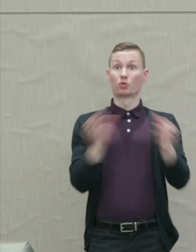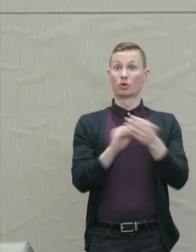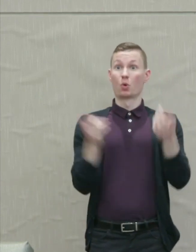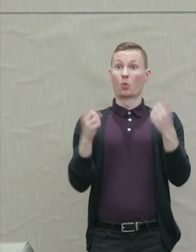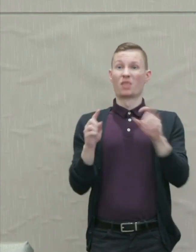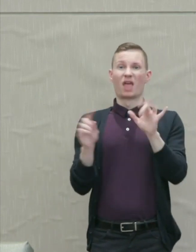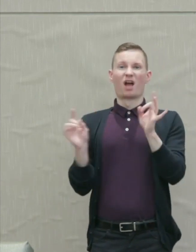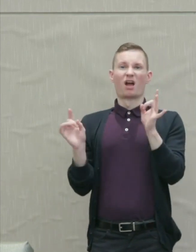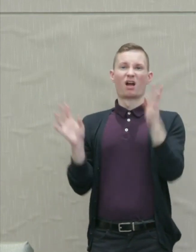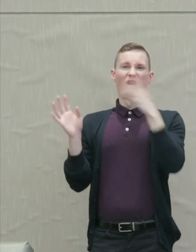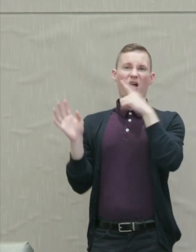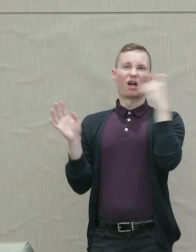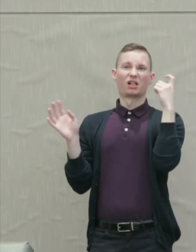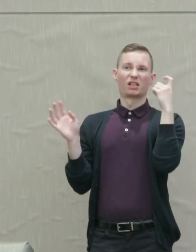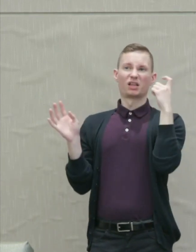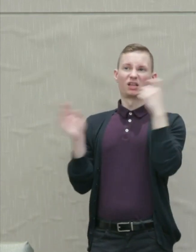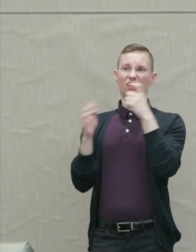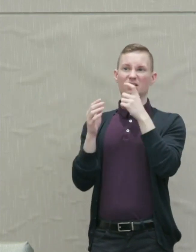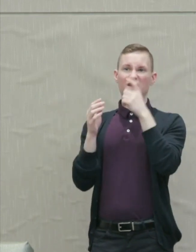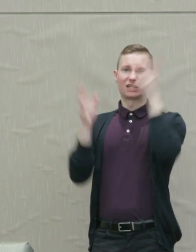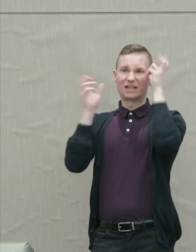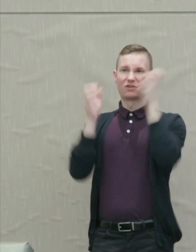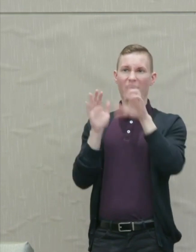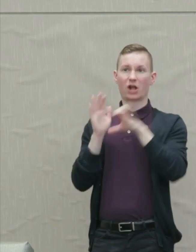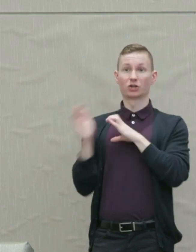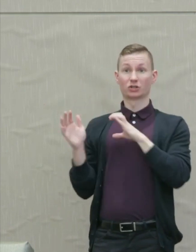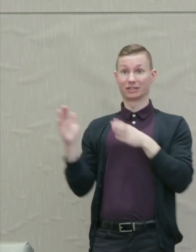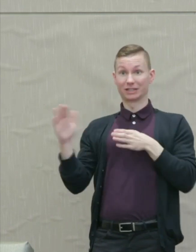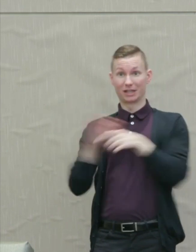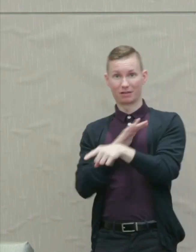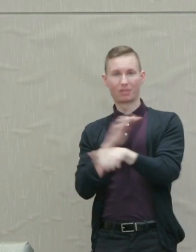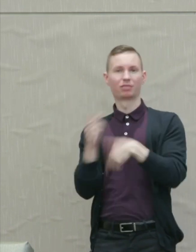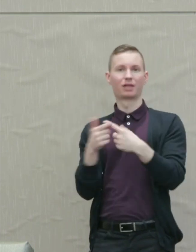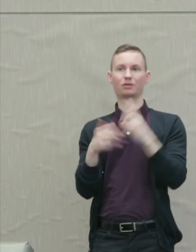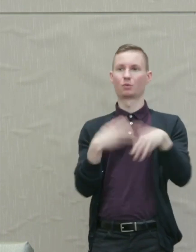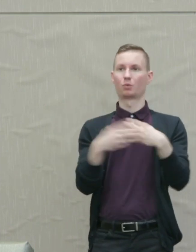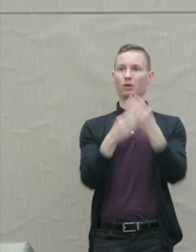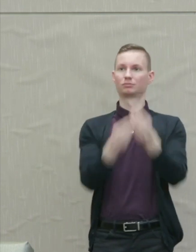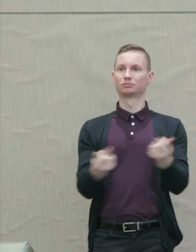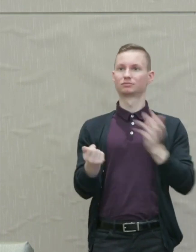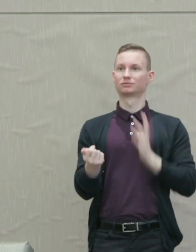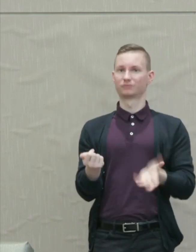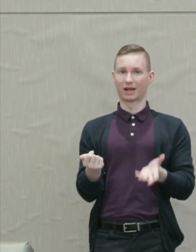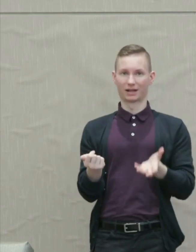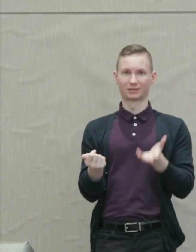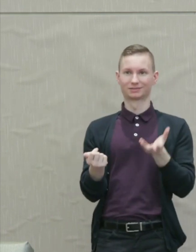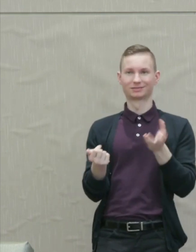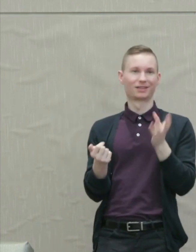fine. Our love of an orderly universe makes these simple fictional solutions tempting.